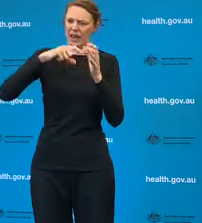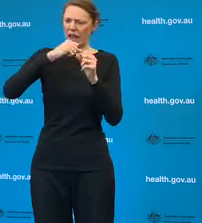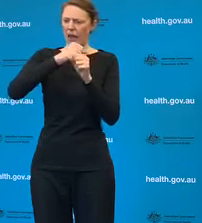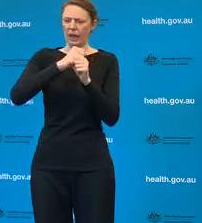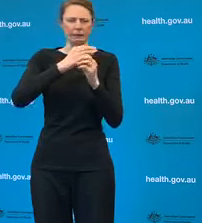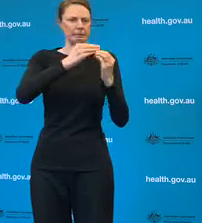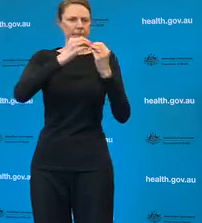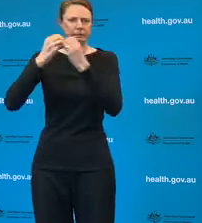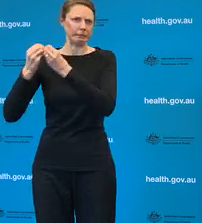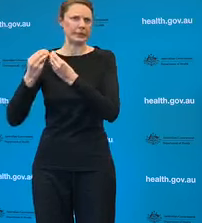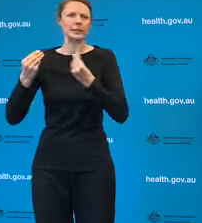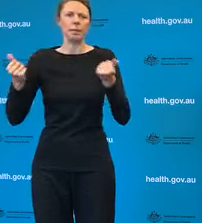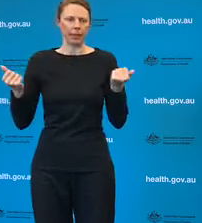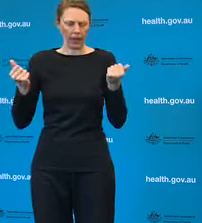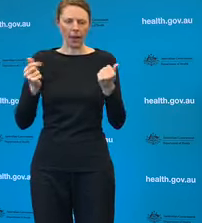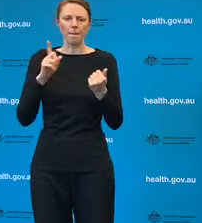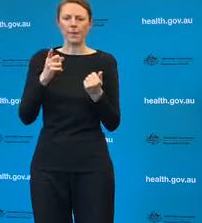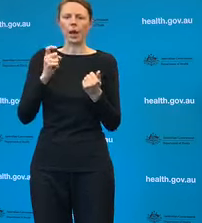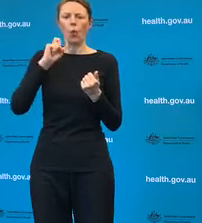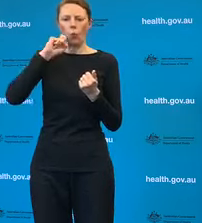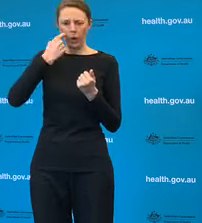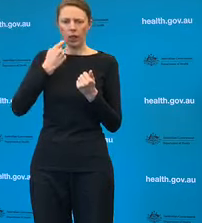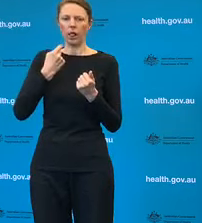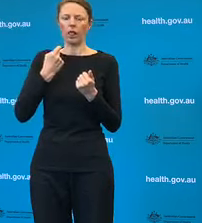cutting of corners when it comes to safe -